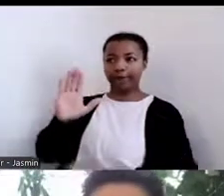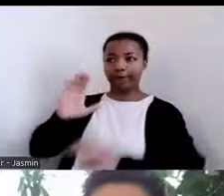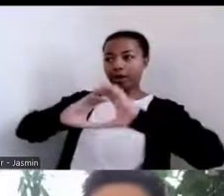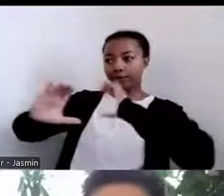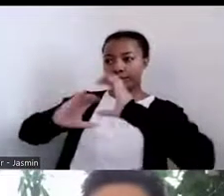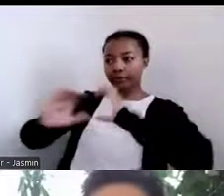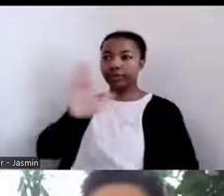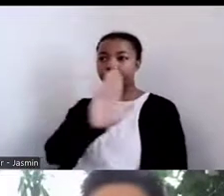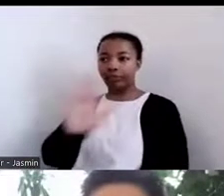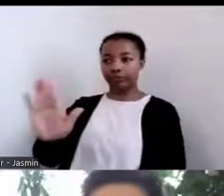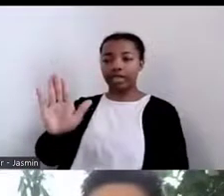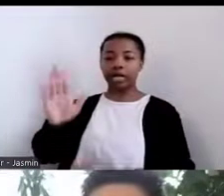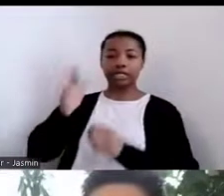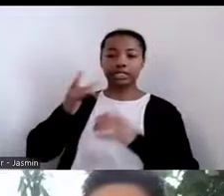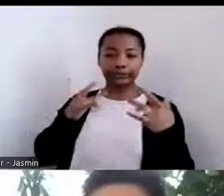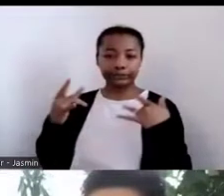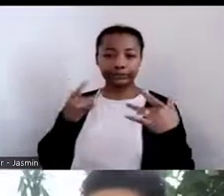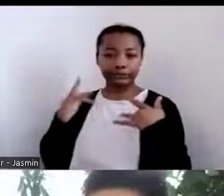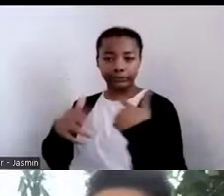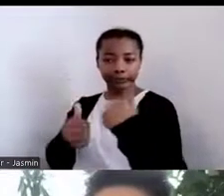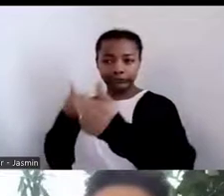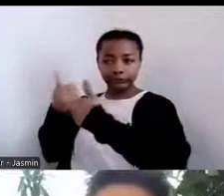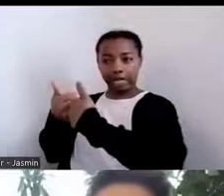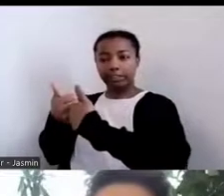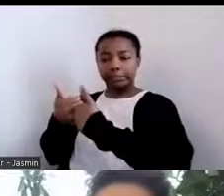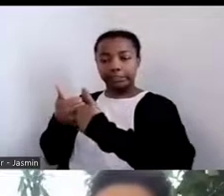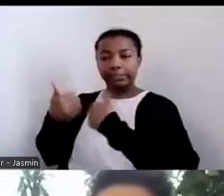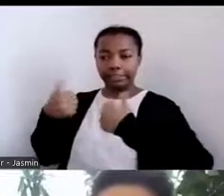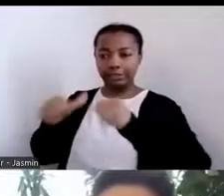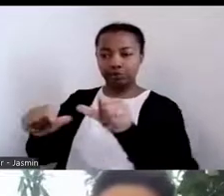challenges look like. So, you know, edifying these strategies, you know, to be able